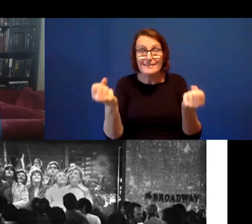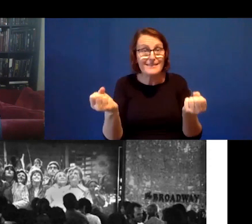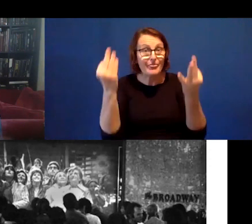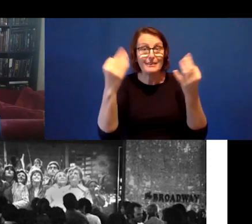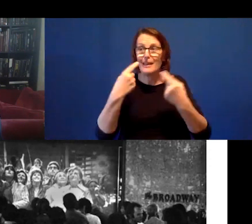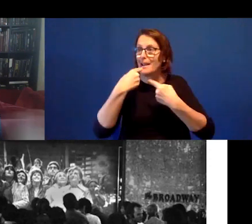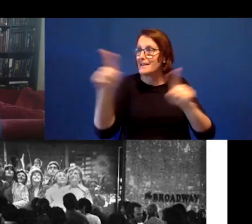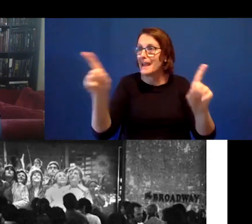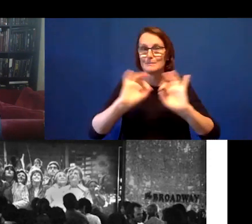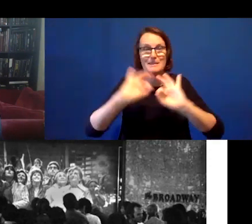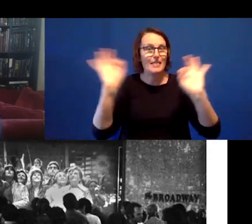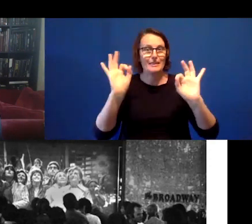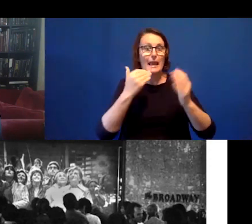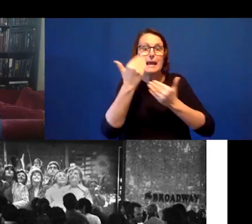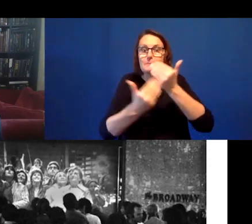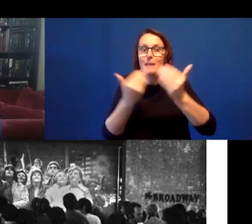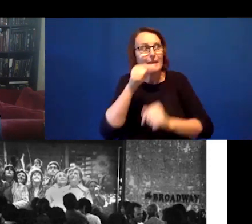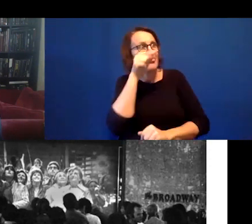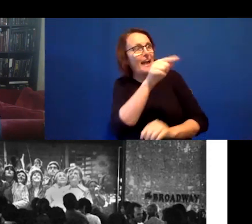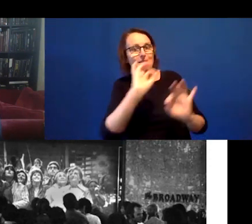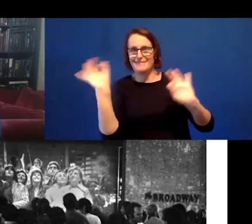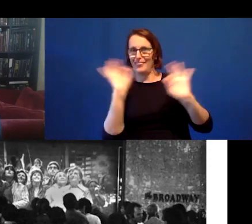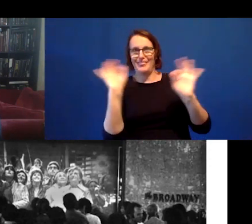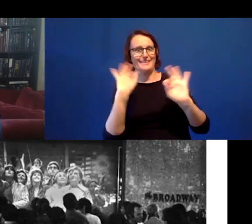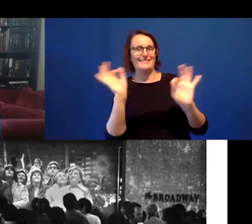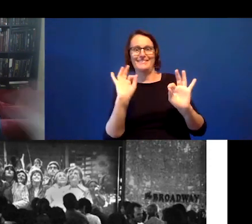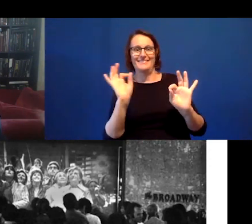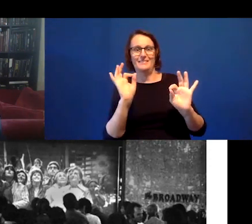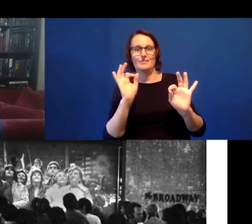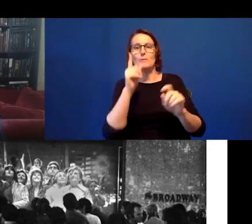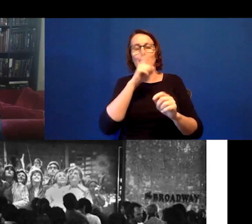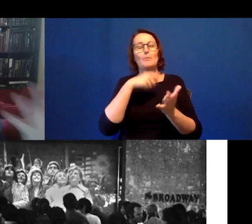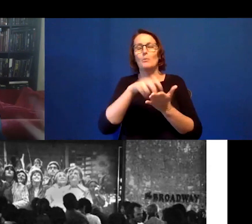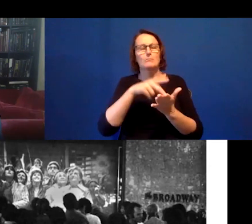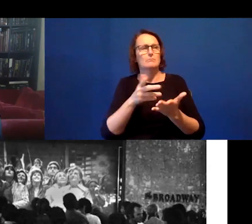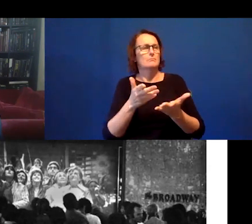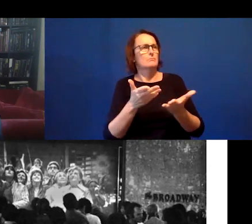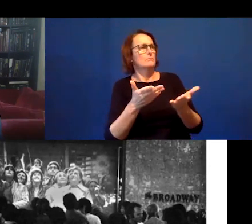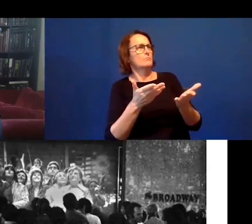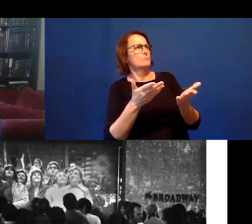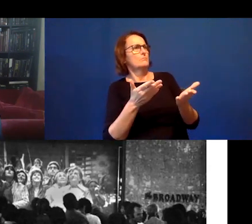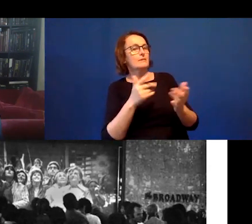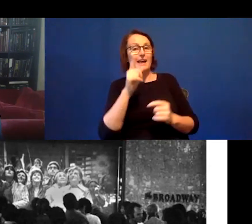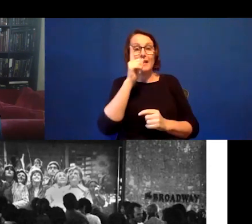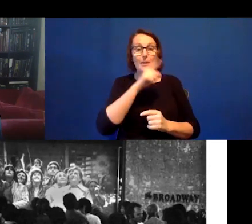There was no explanation. People started scheduling meeting with each other.